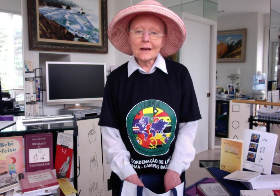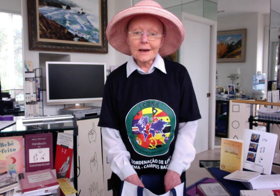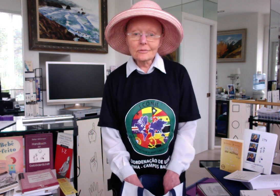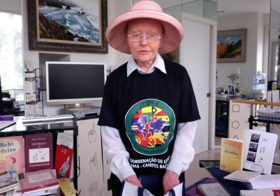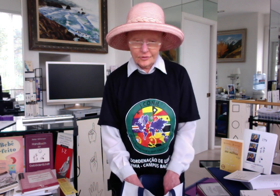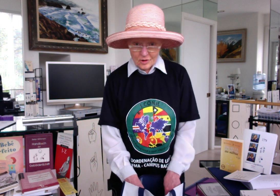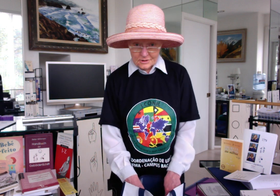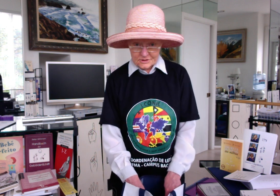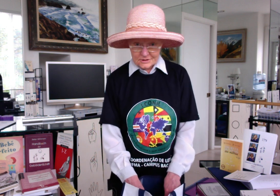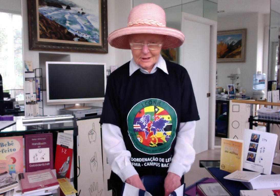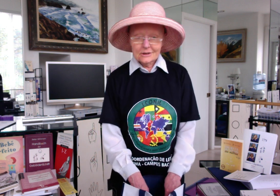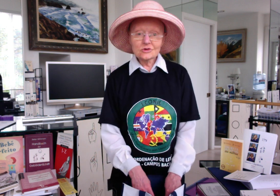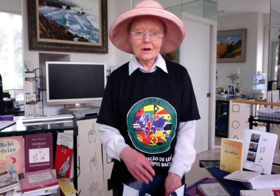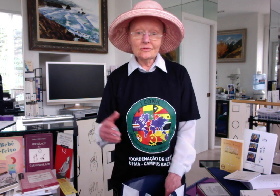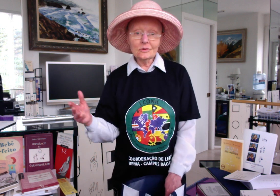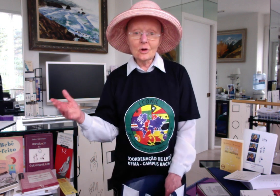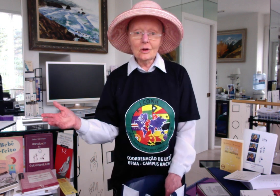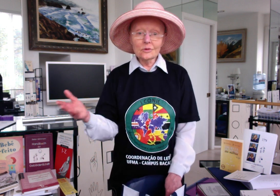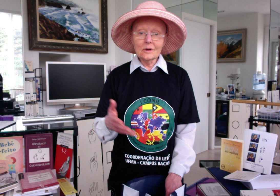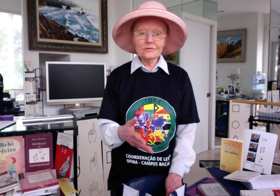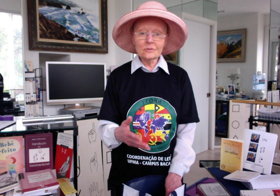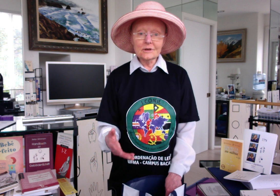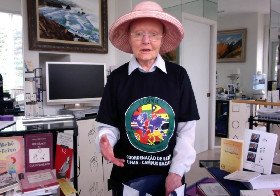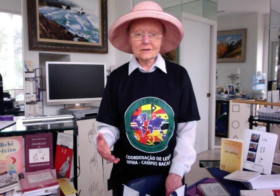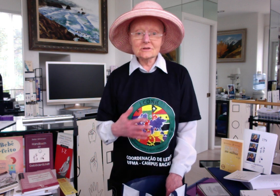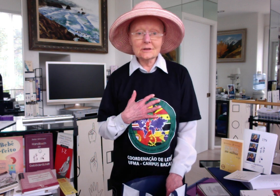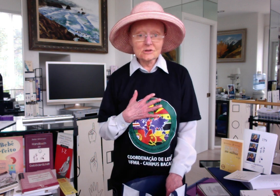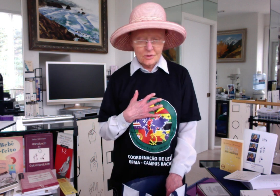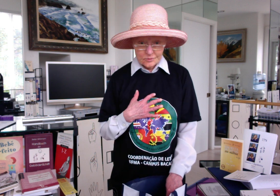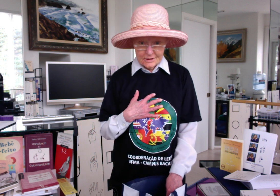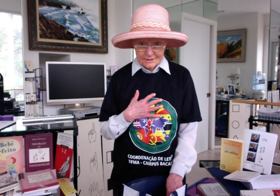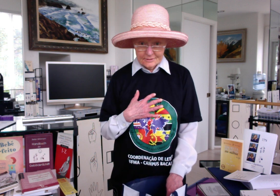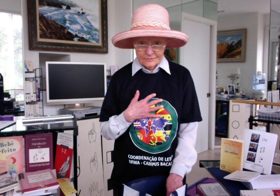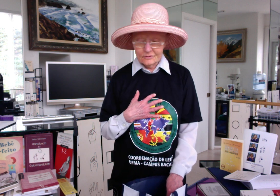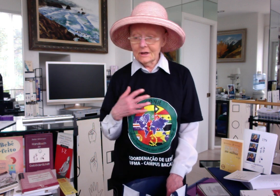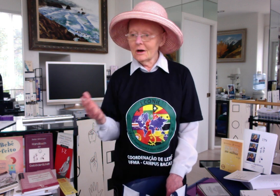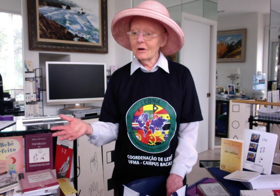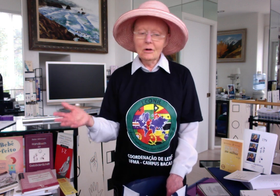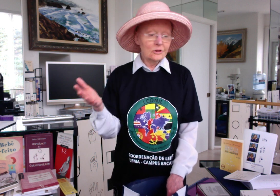Adam Frost, traveled all the way from the United States where we live, all the way